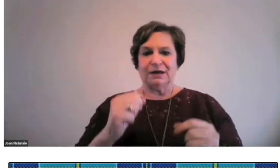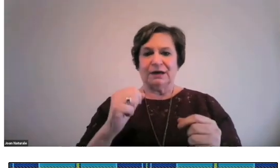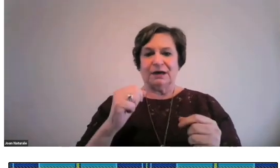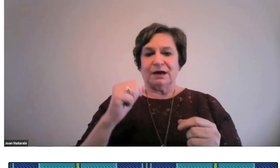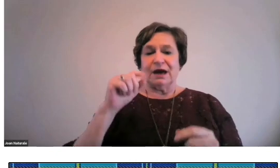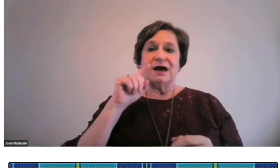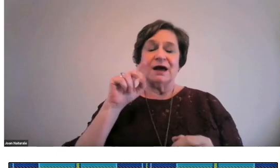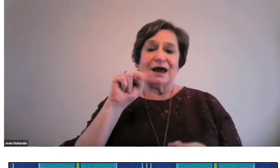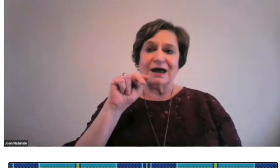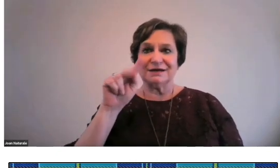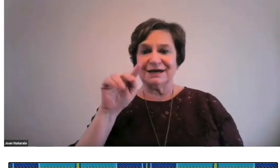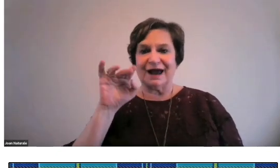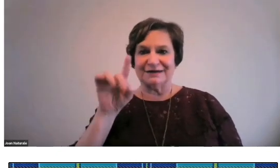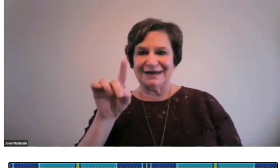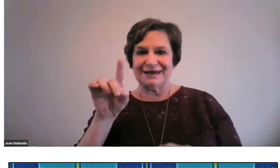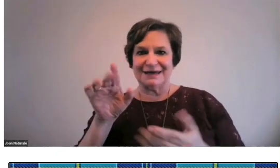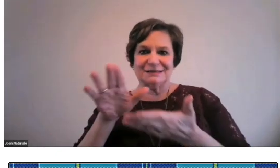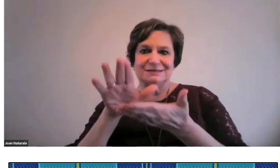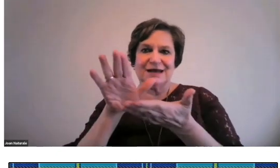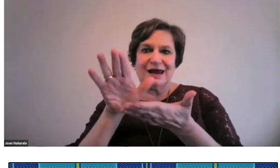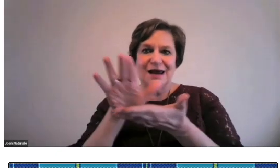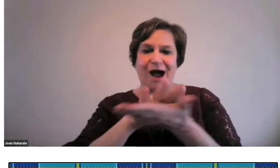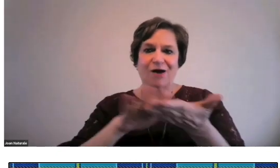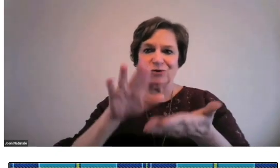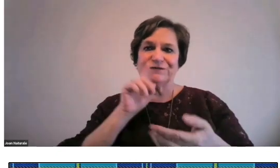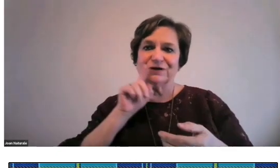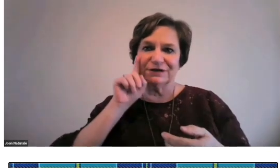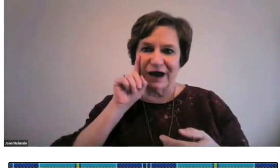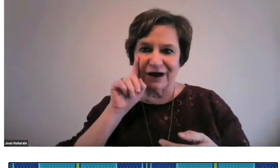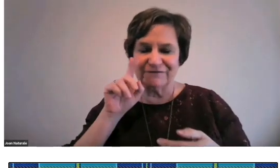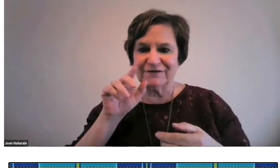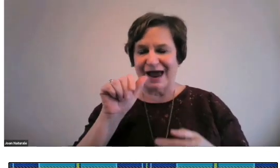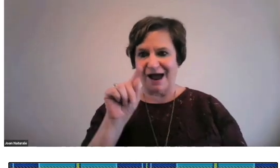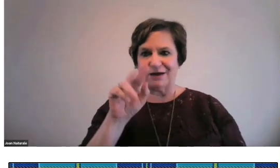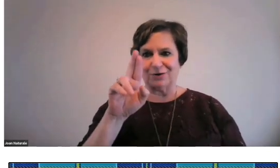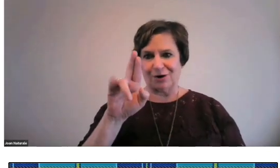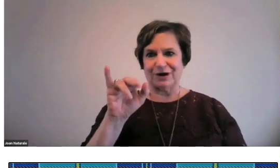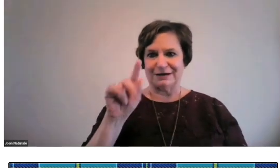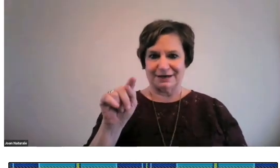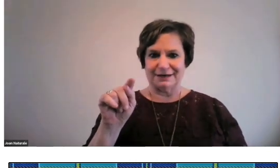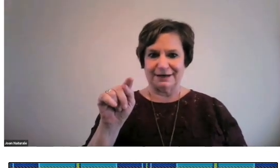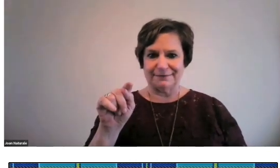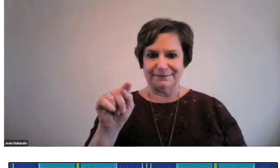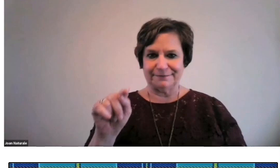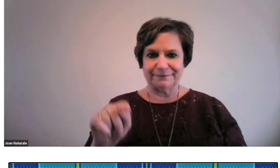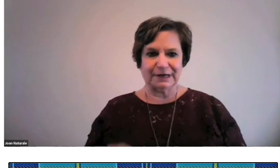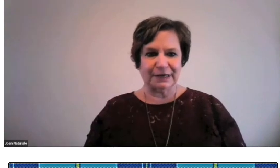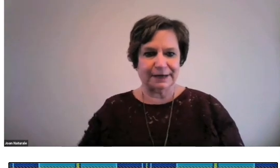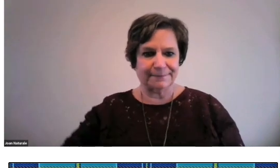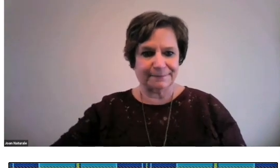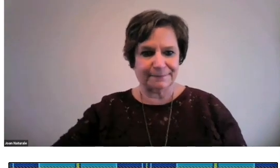NTID is a deaf college at RIT.